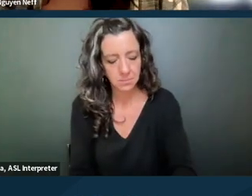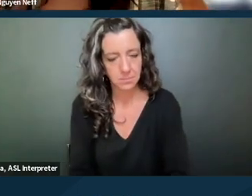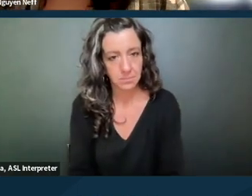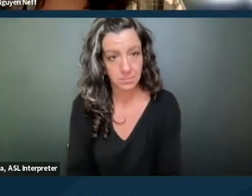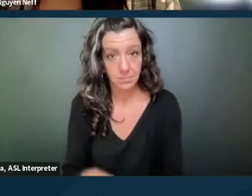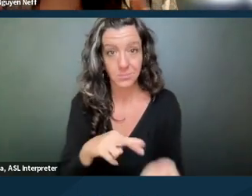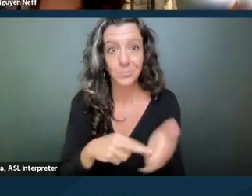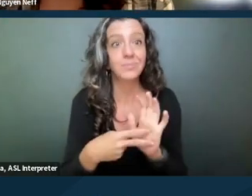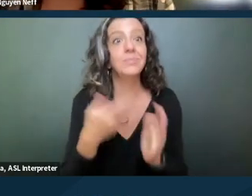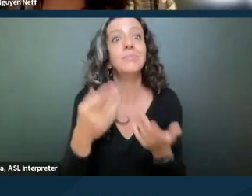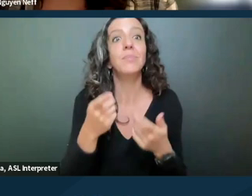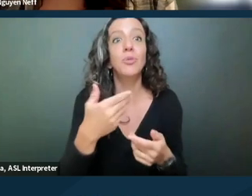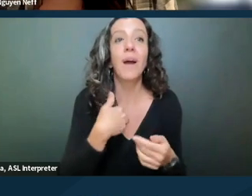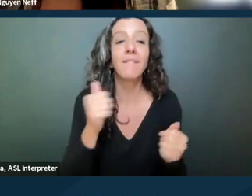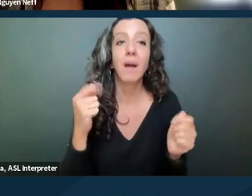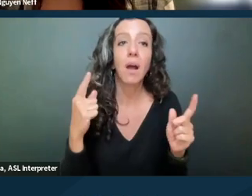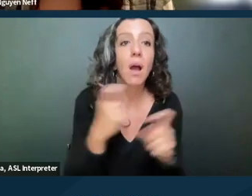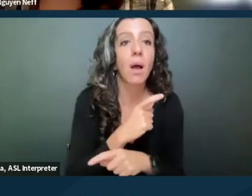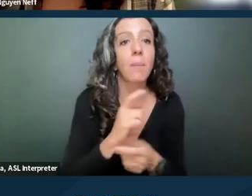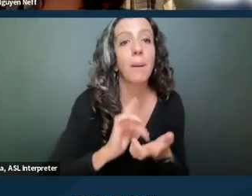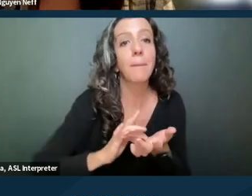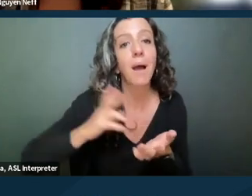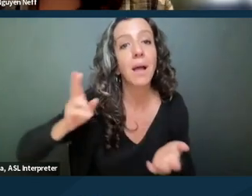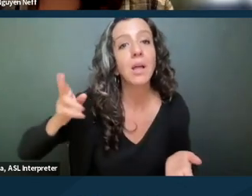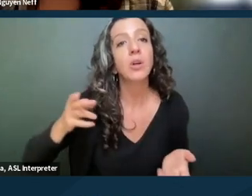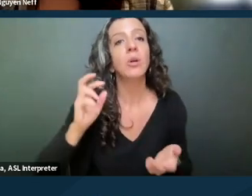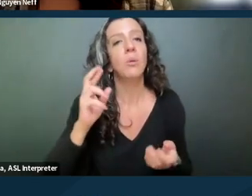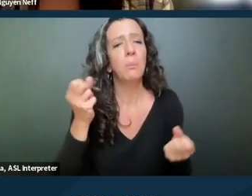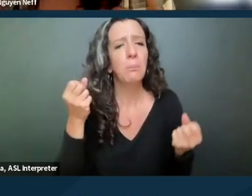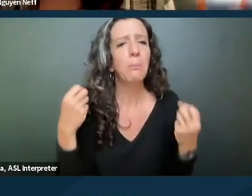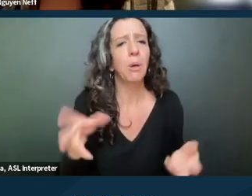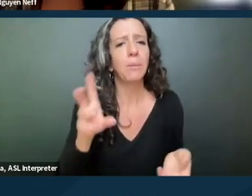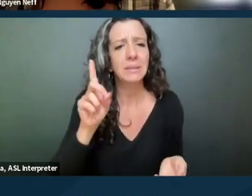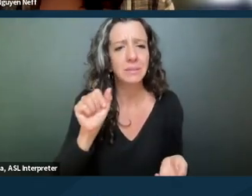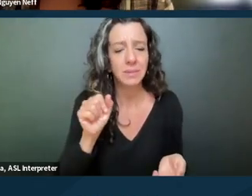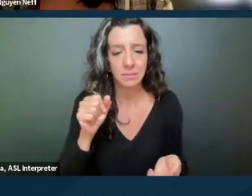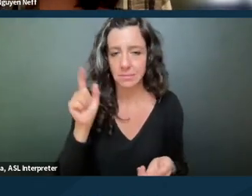maybe have a complicated medical history and multiple disabilities, the landlord doesn't have a right